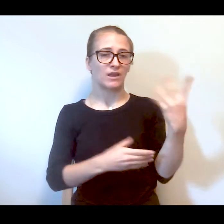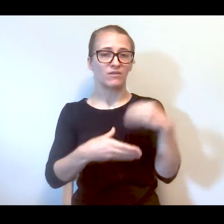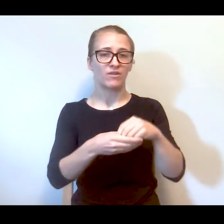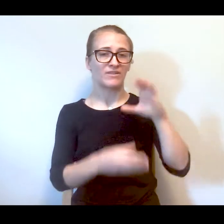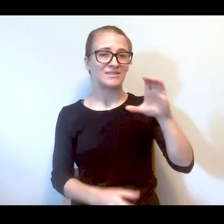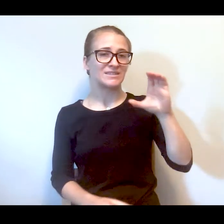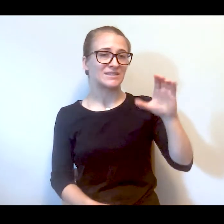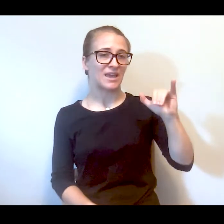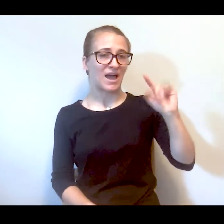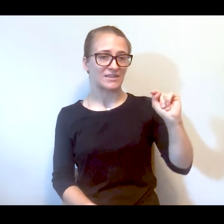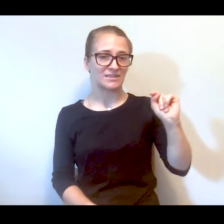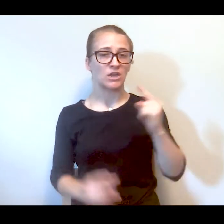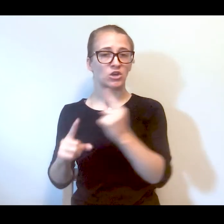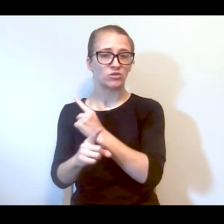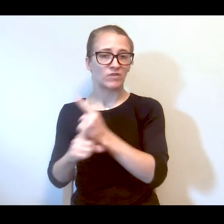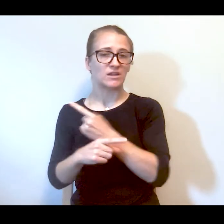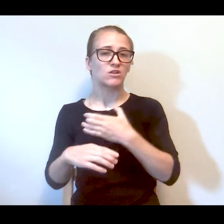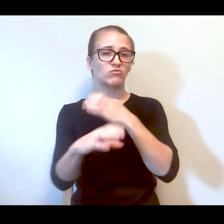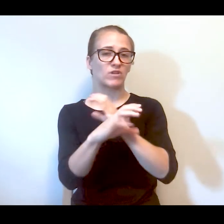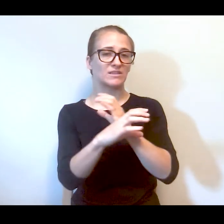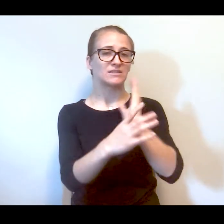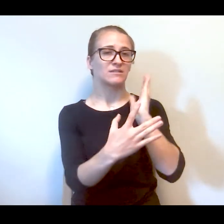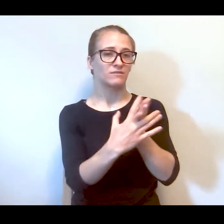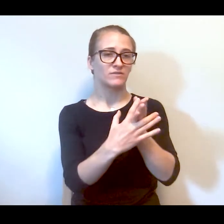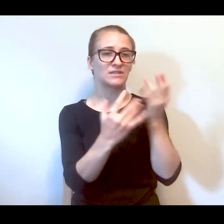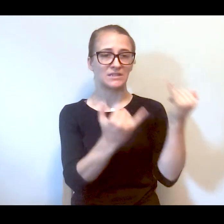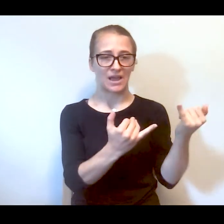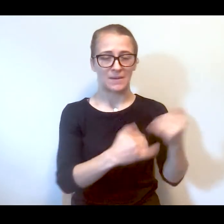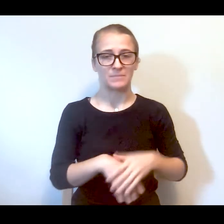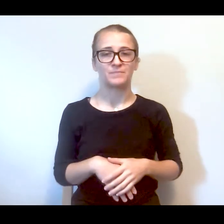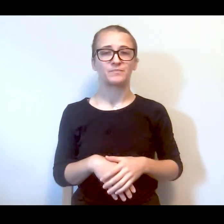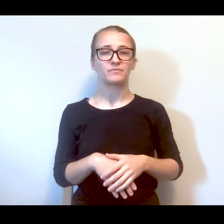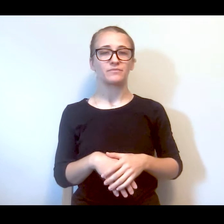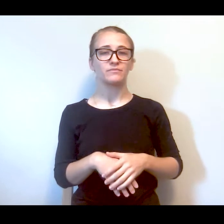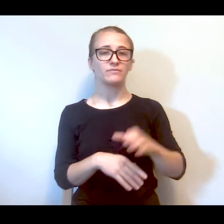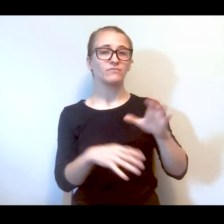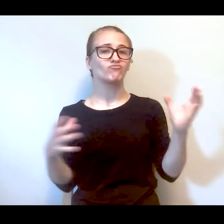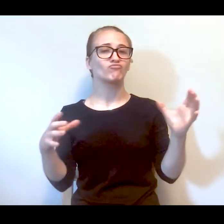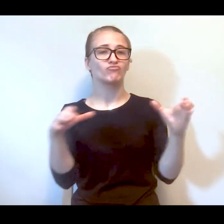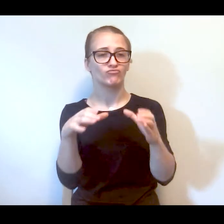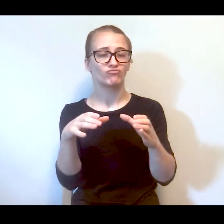CCIT, correct crisis intervention today. The coalition of organizations beliefs police are